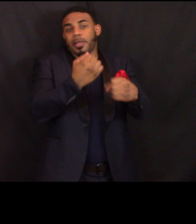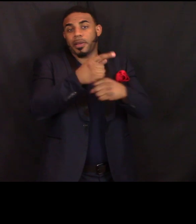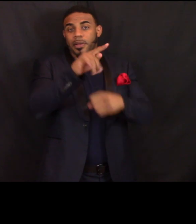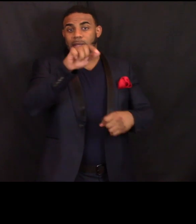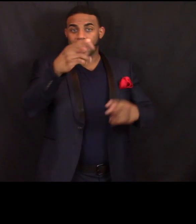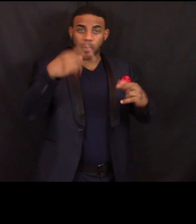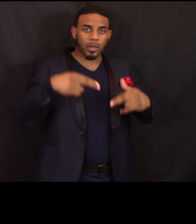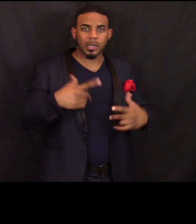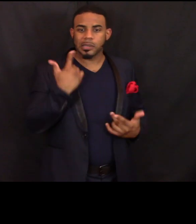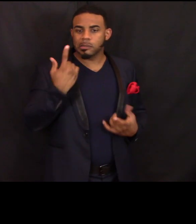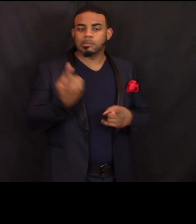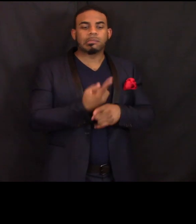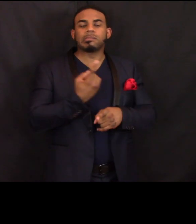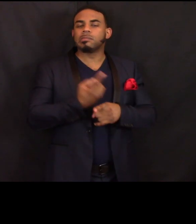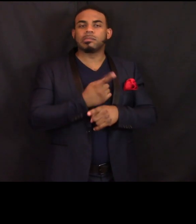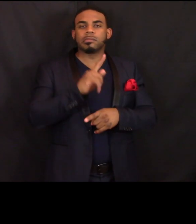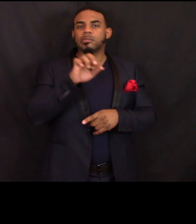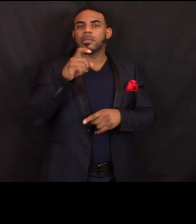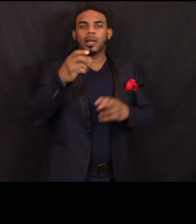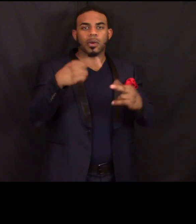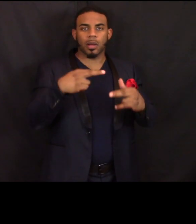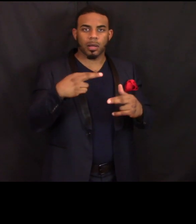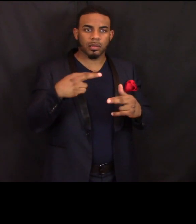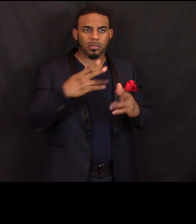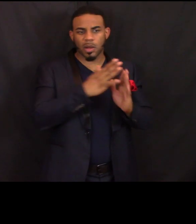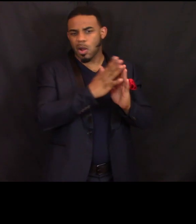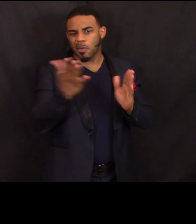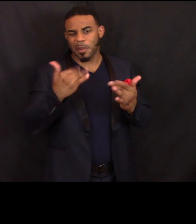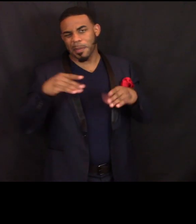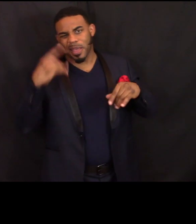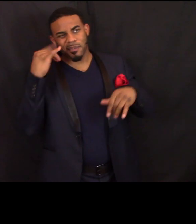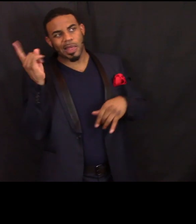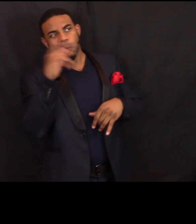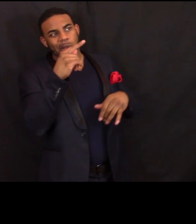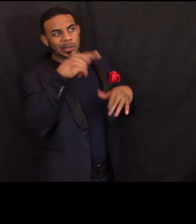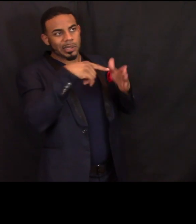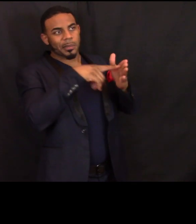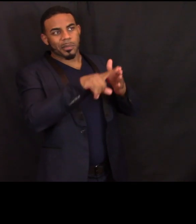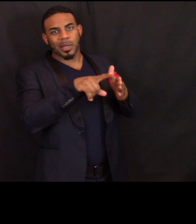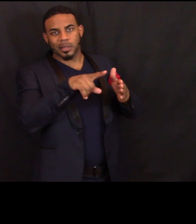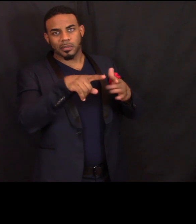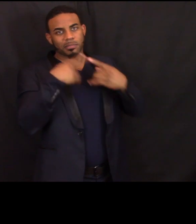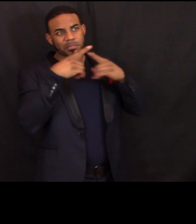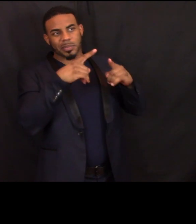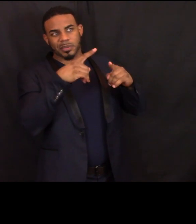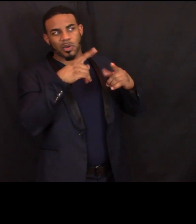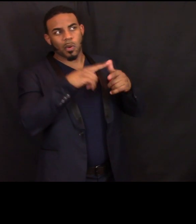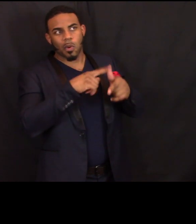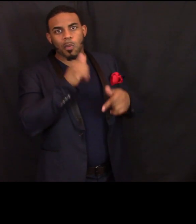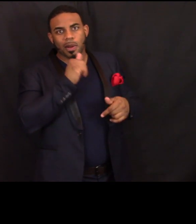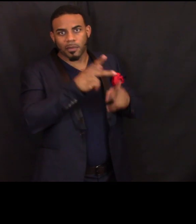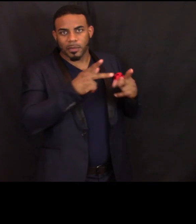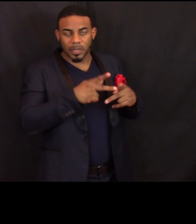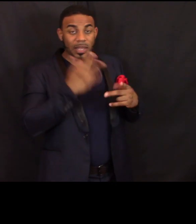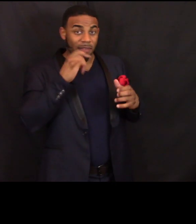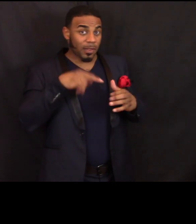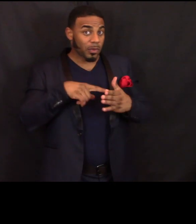over what they might pay if they went to a paid preparer. If they had to do a specialty return, you know, we could be saving you several thousand dollars